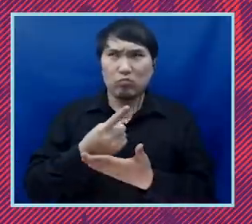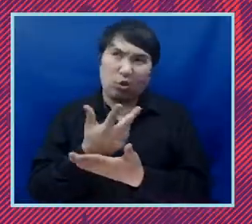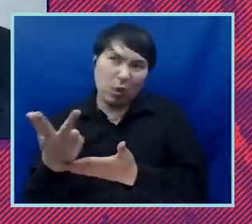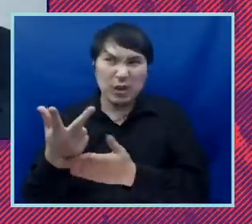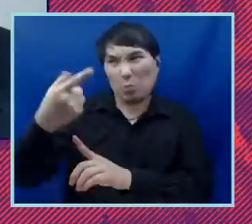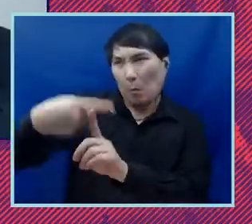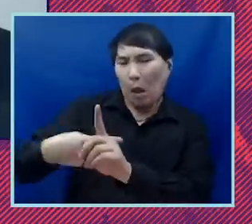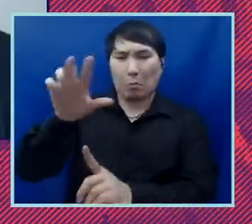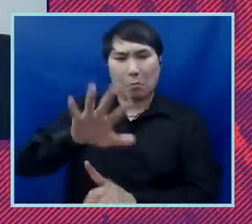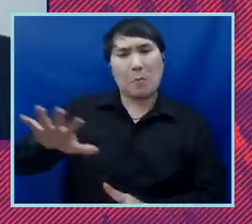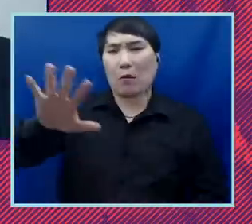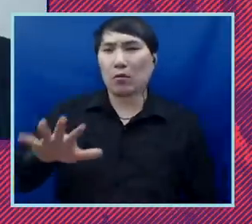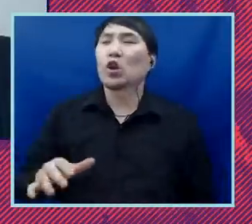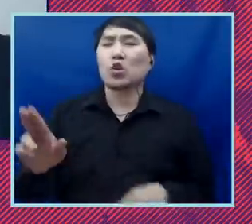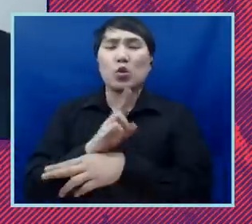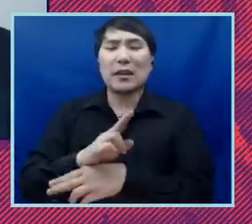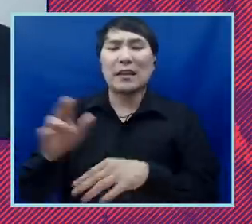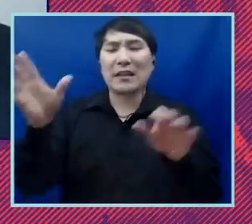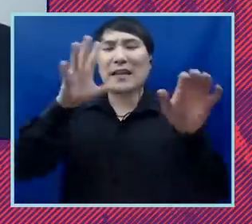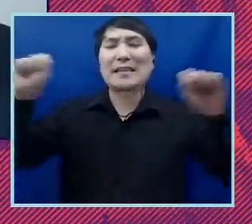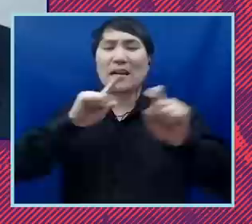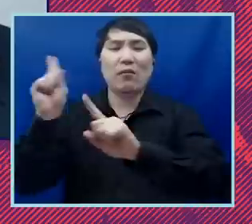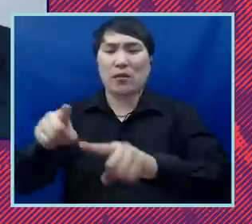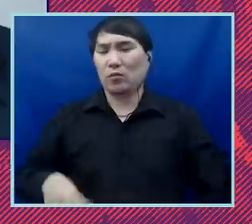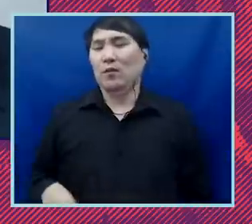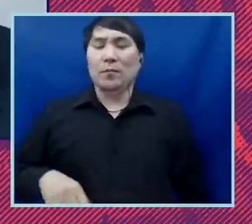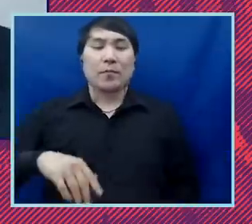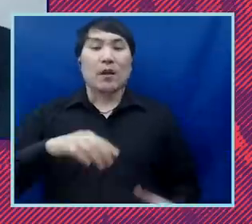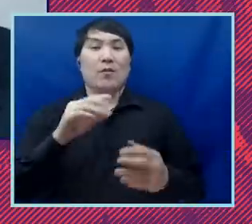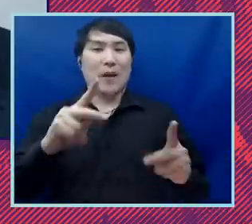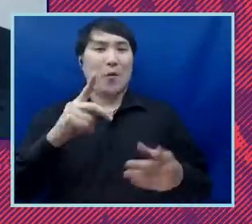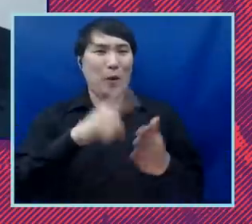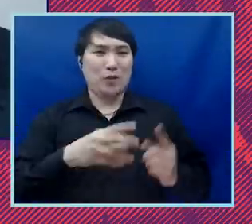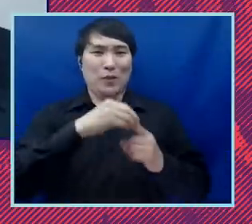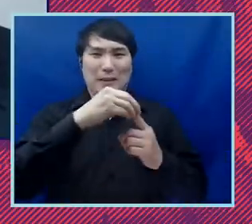in terms of executive actions. Absolutely. So one of the unique things about our system is that the